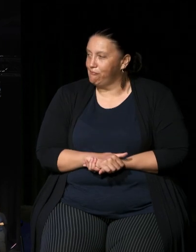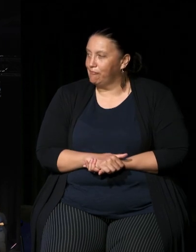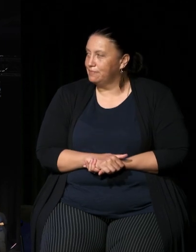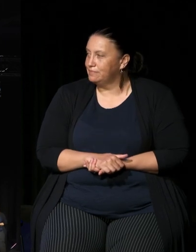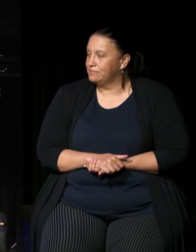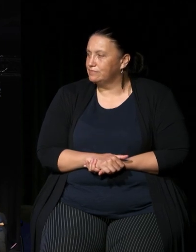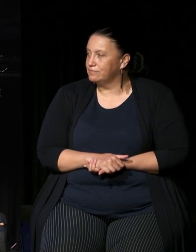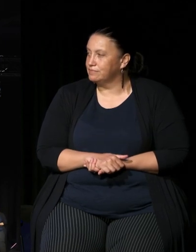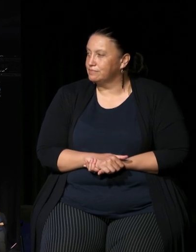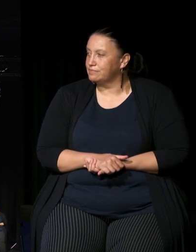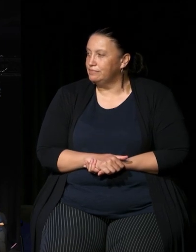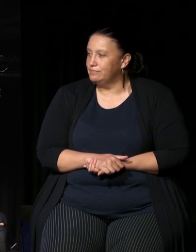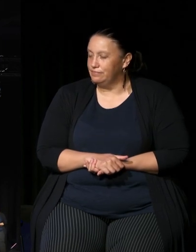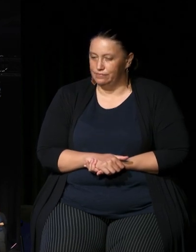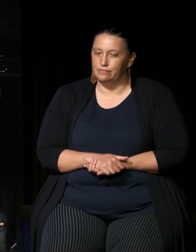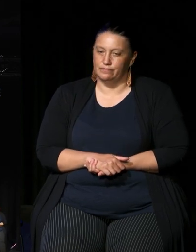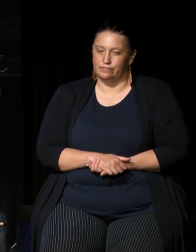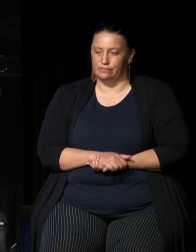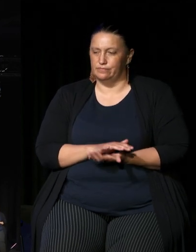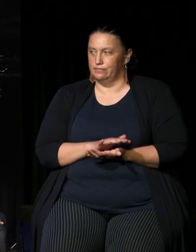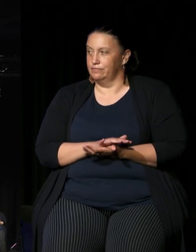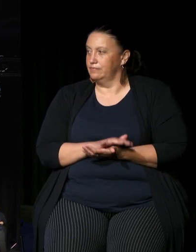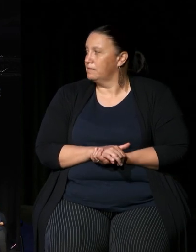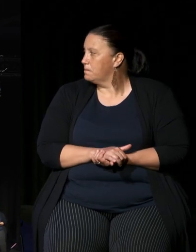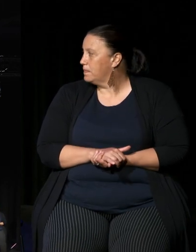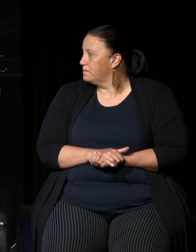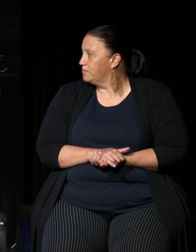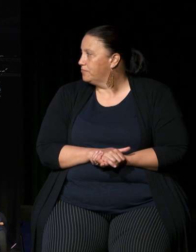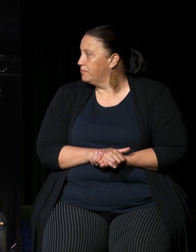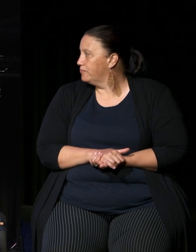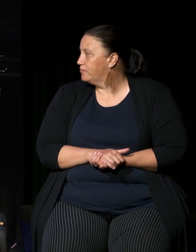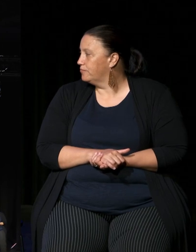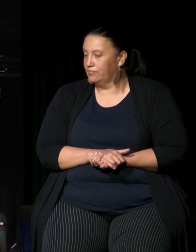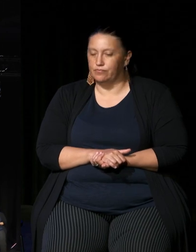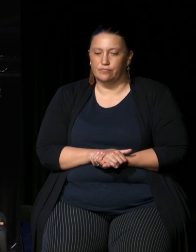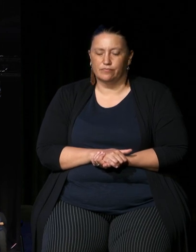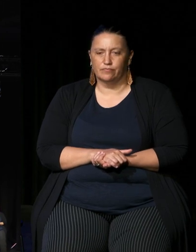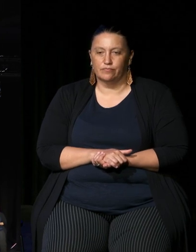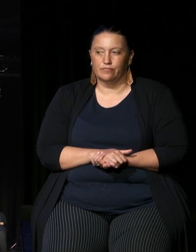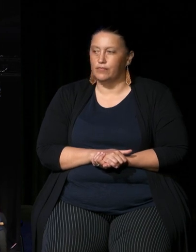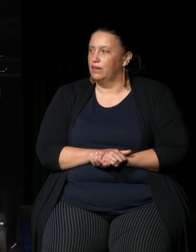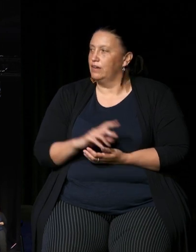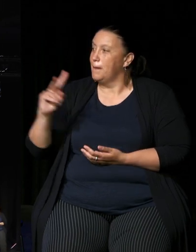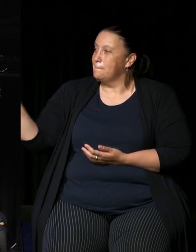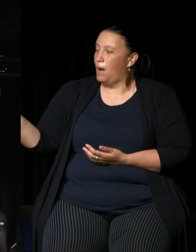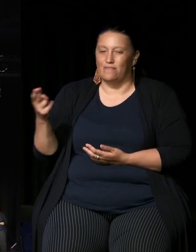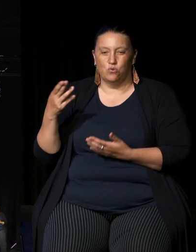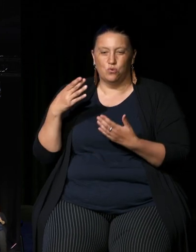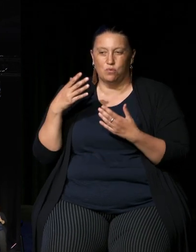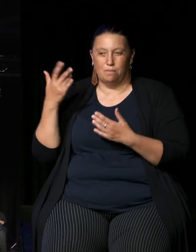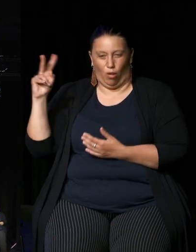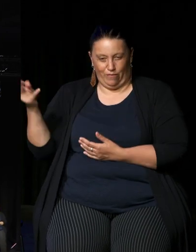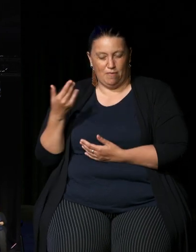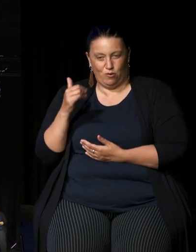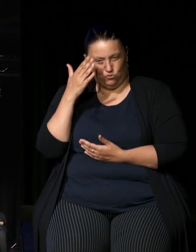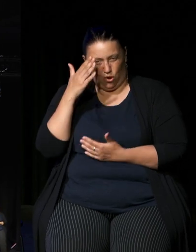yeah yeah I mean um those of you may not know about the Aboriginal land Council